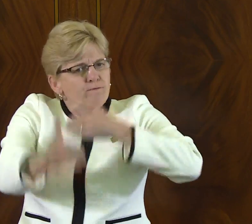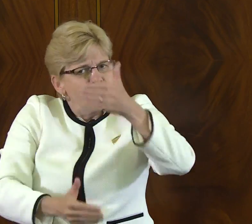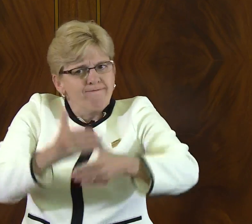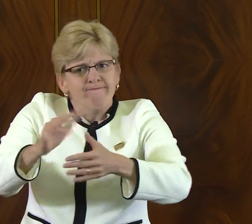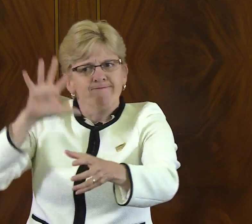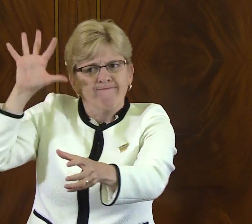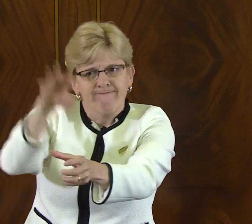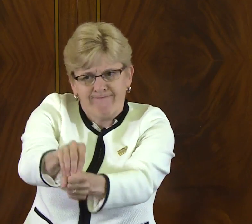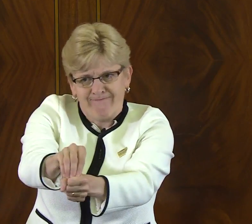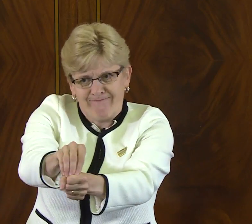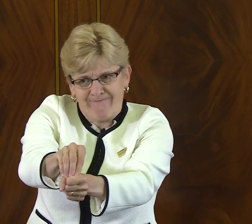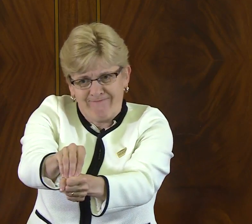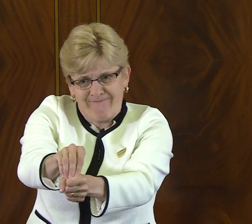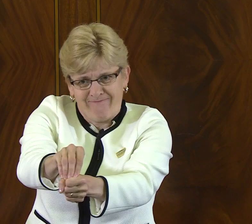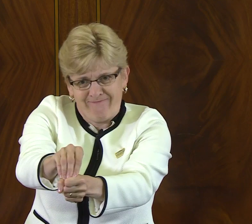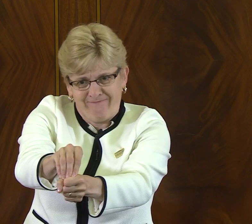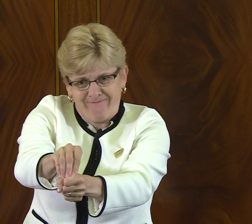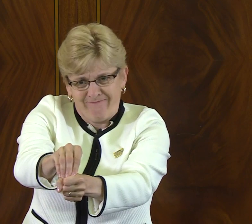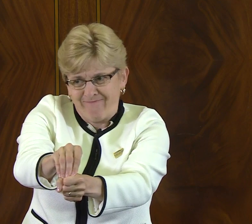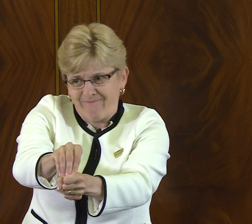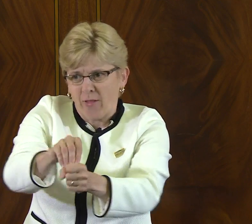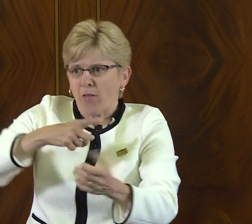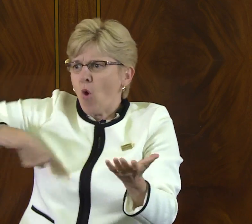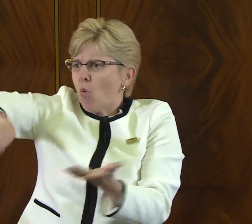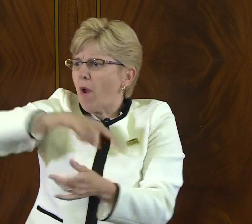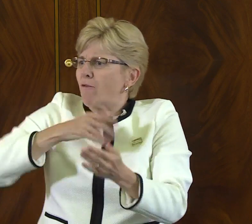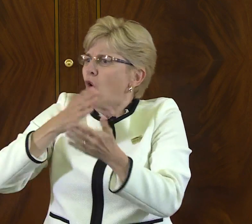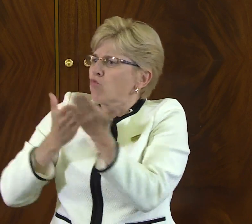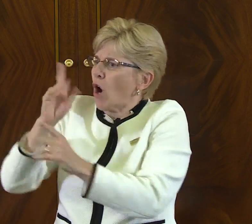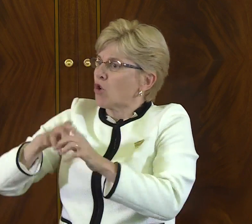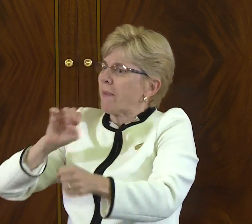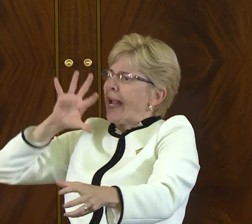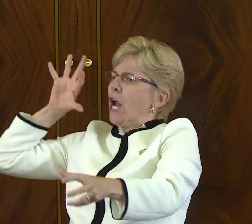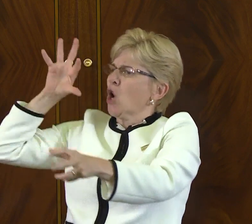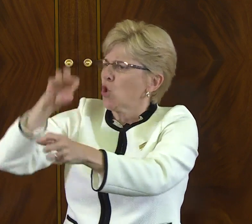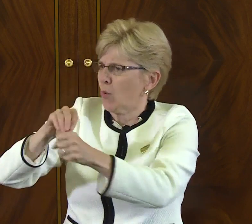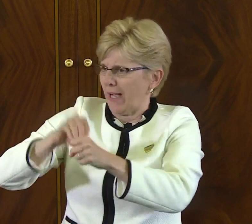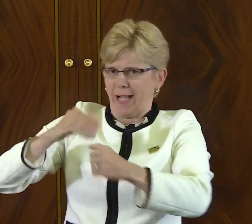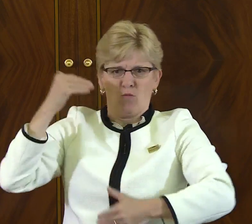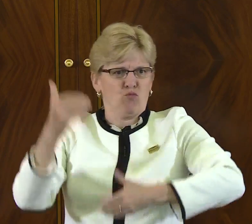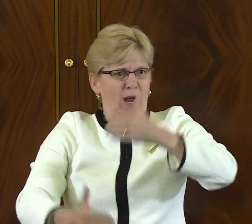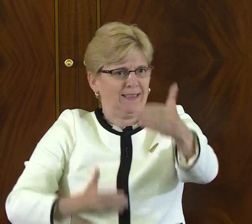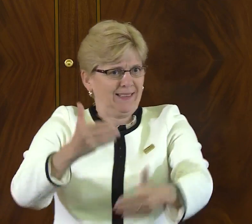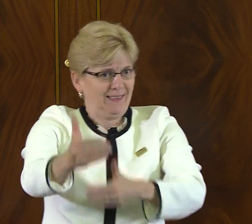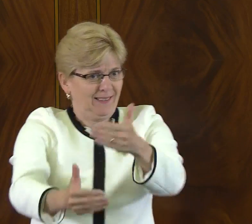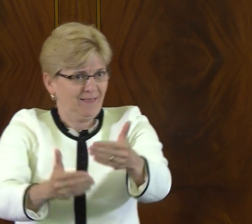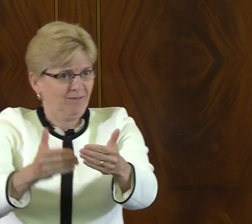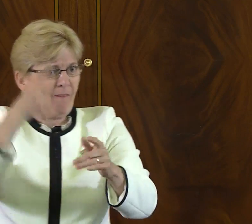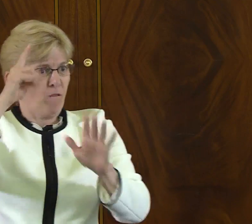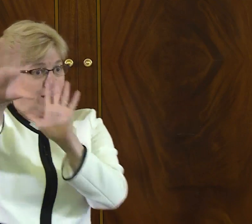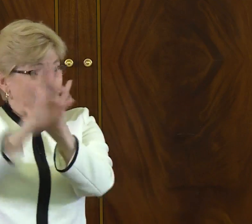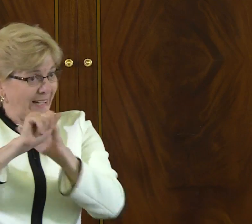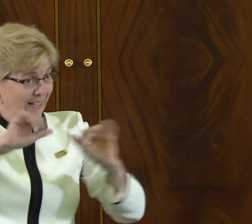to be able to be part of a process, to be engaged in a process, the right to be included in a process is what